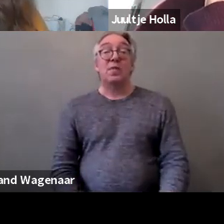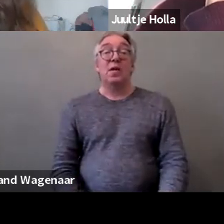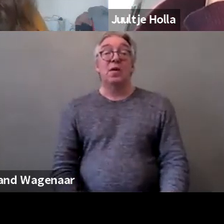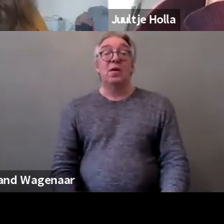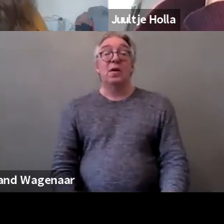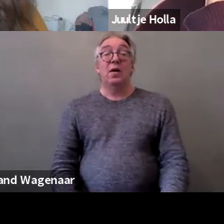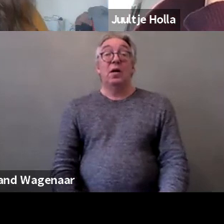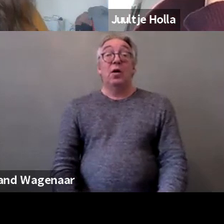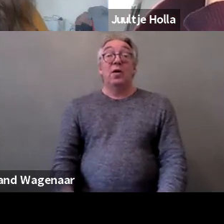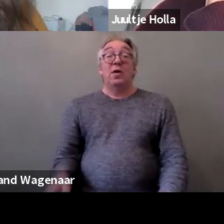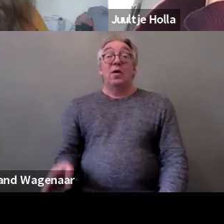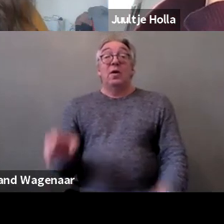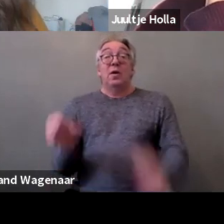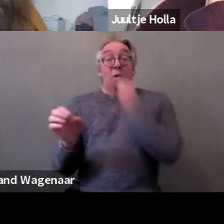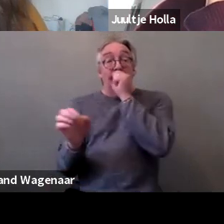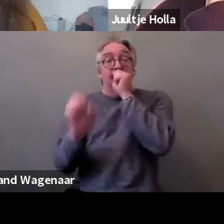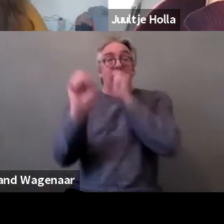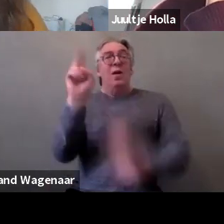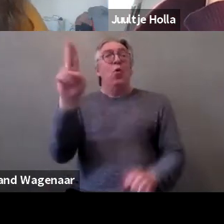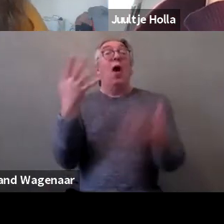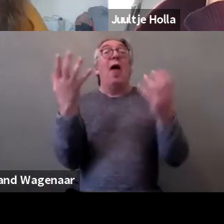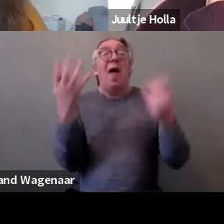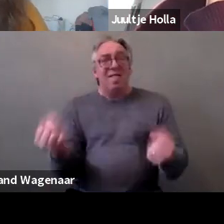that have been adopted by the EU and that will be adopted.